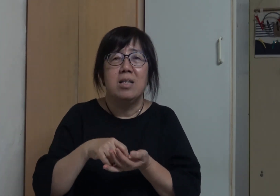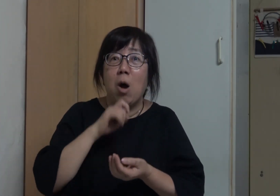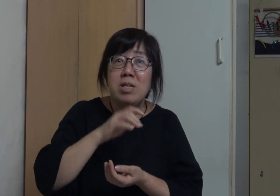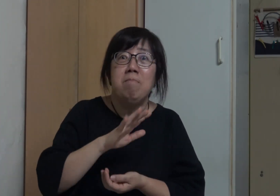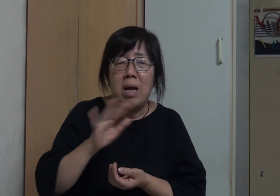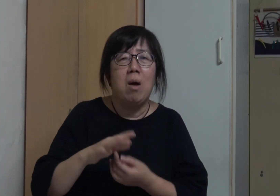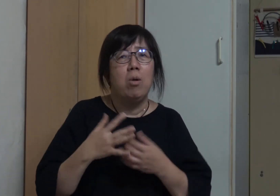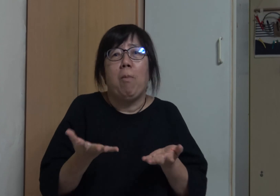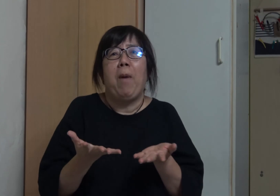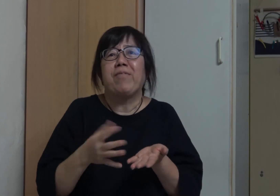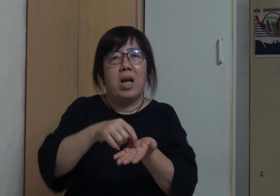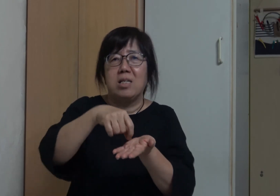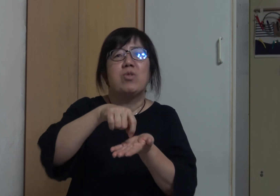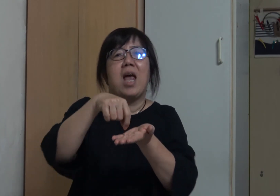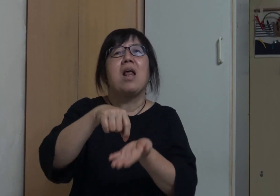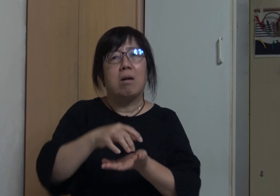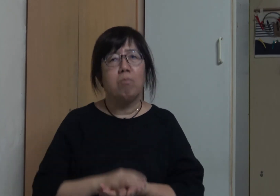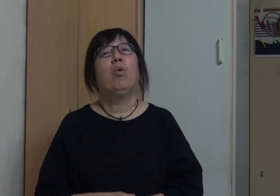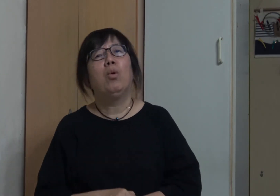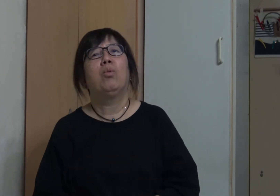Sometimes they might not be willing to take off the mask So I could only communicate with them through writing